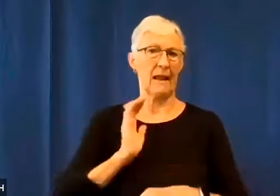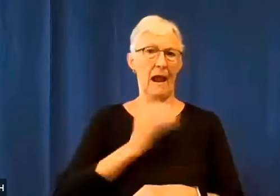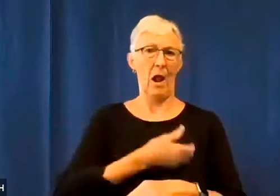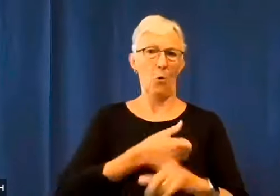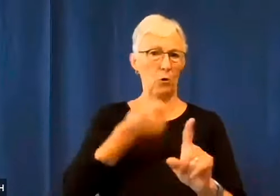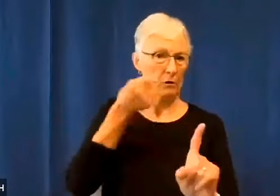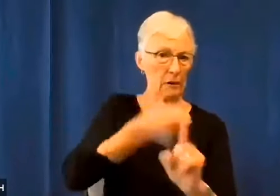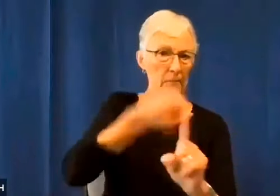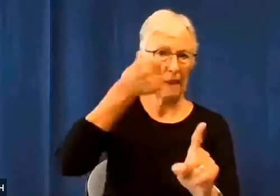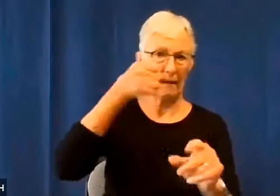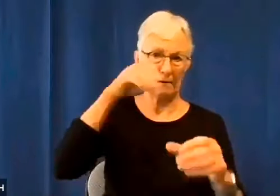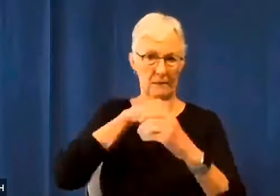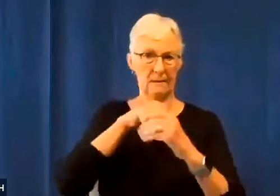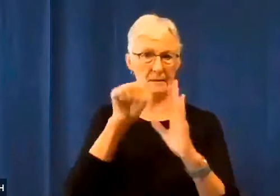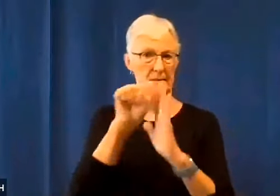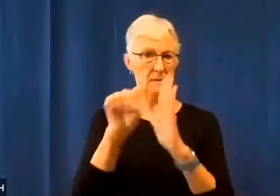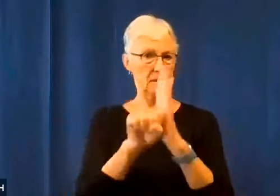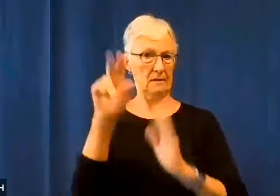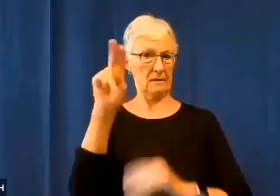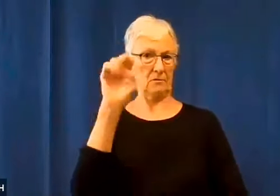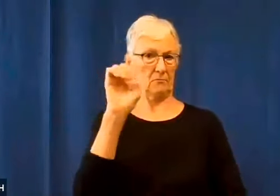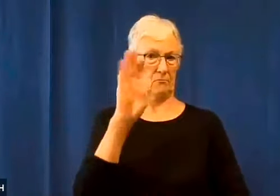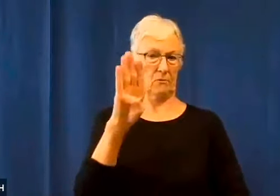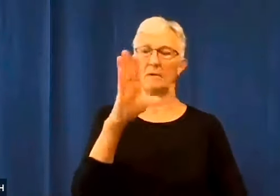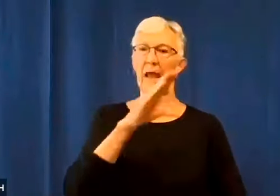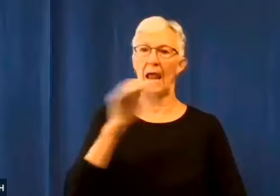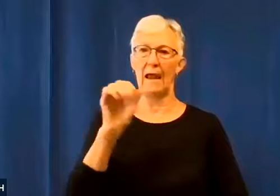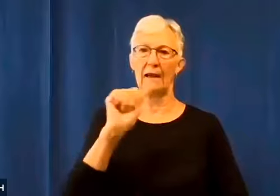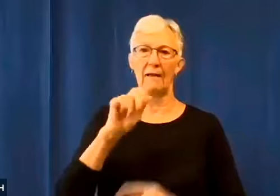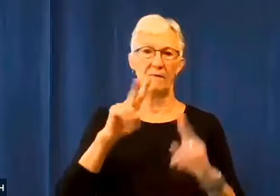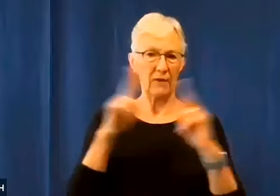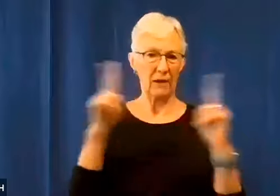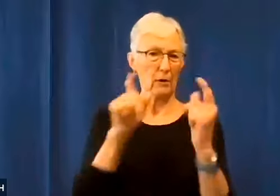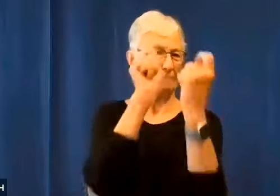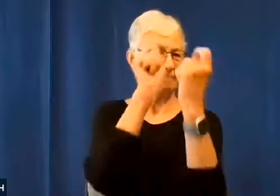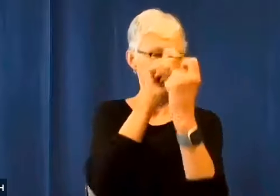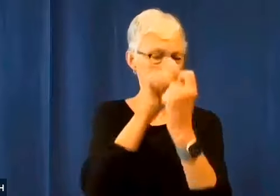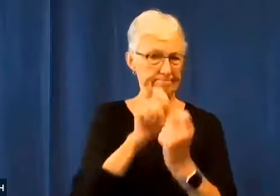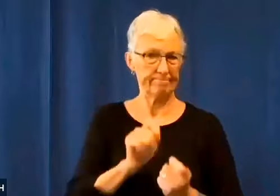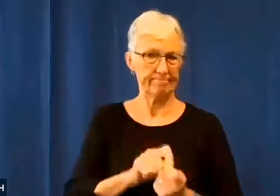Our impact, along with a detailed job description